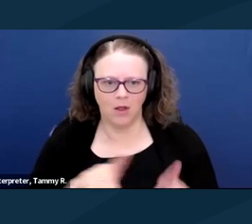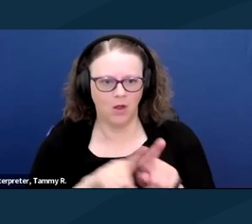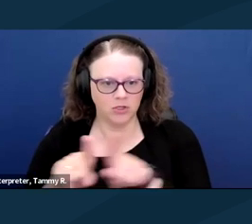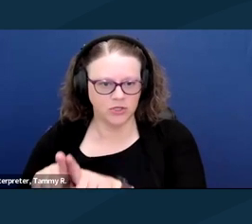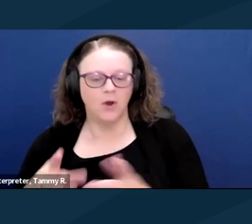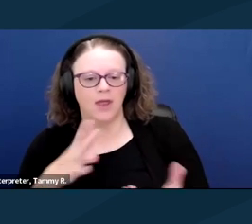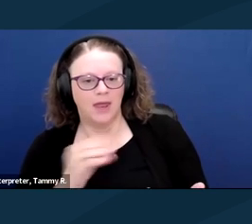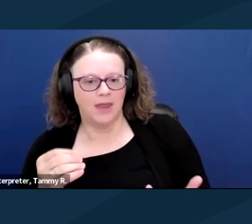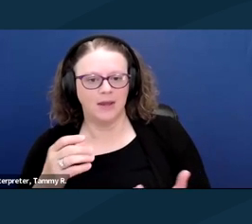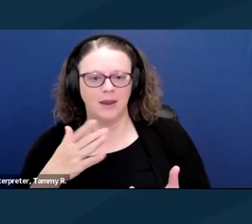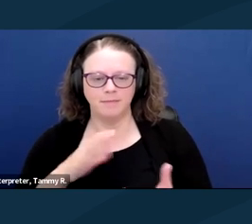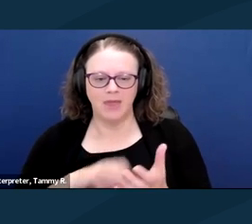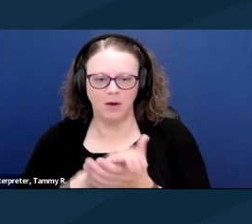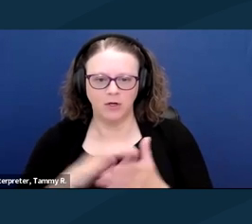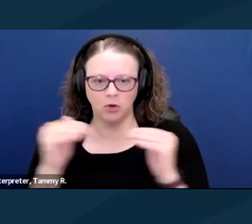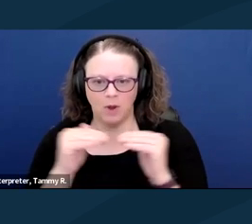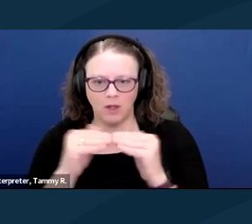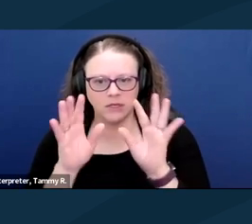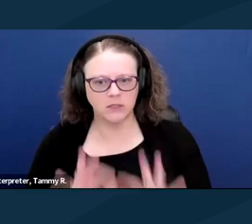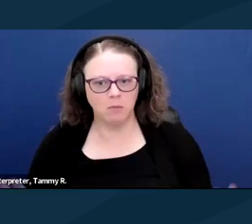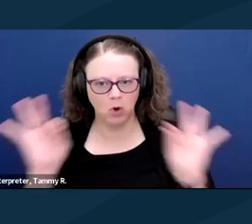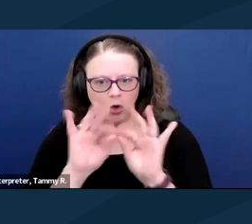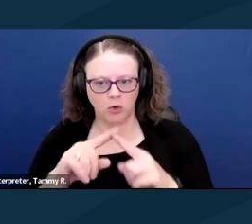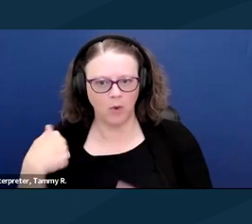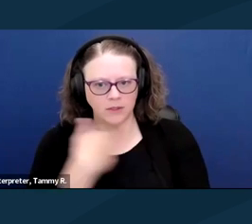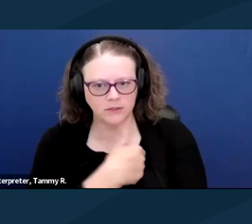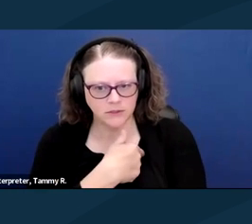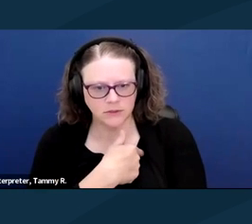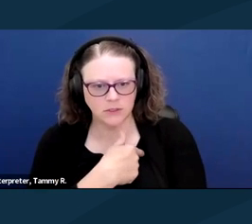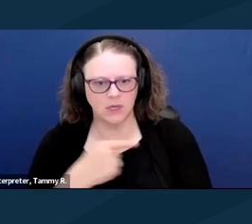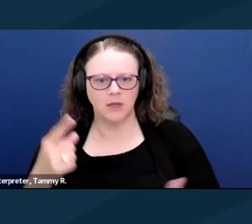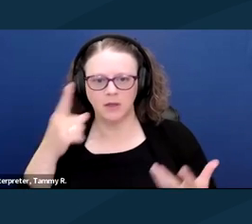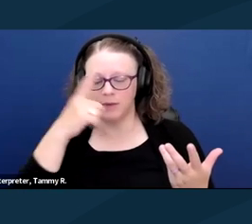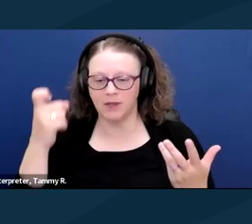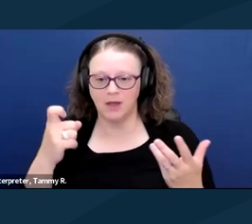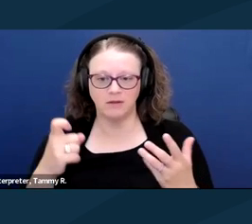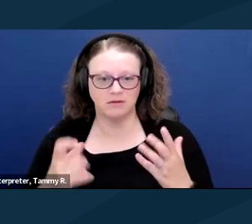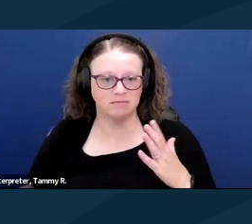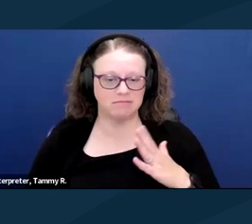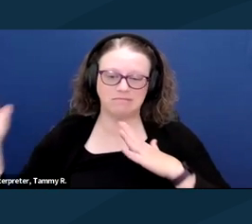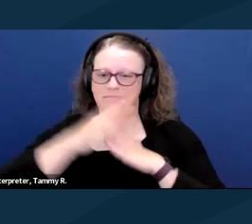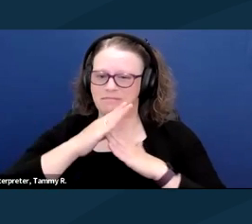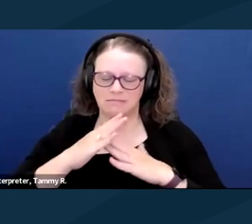because, number one, above all, I love my wife.